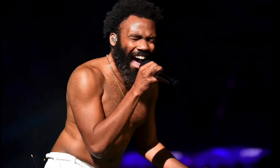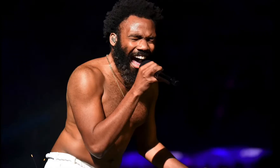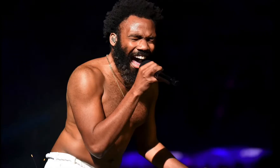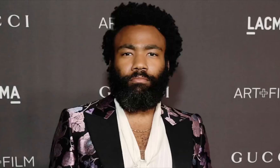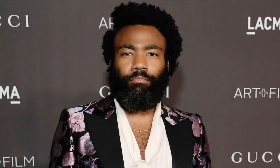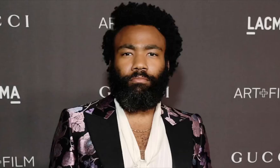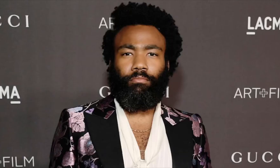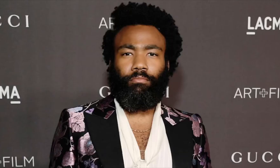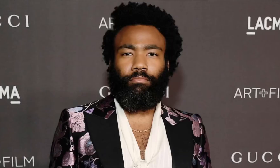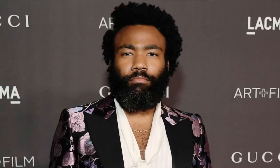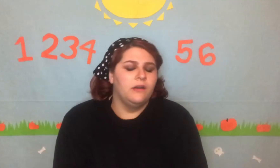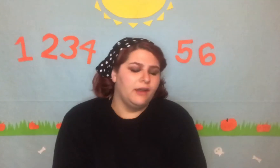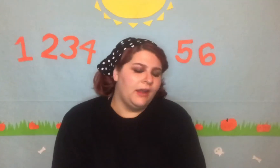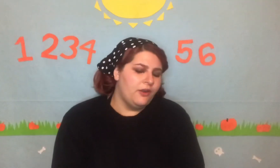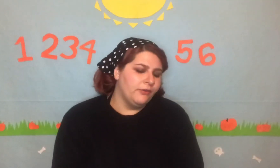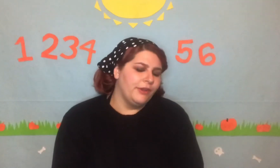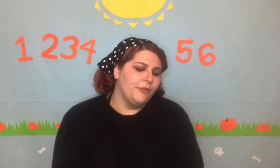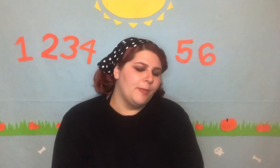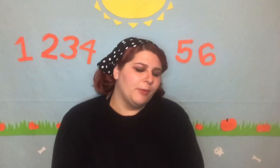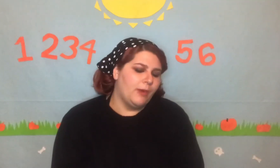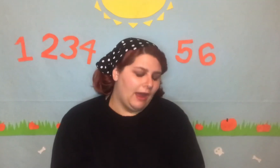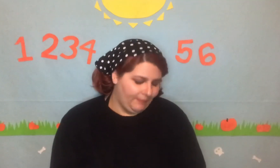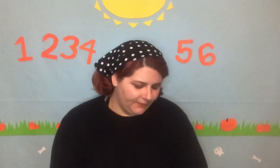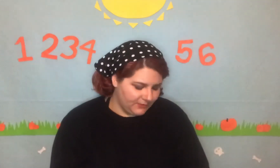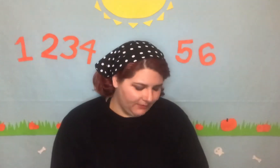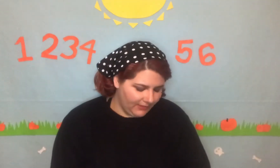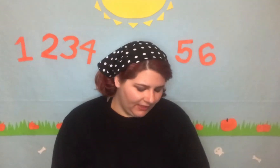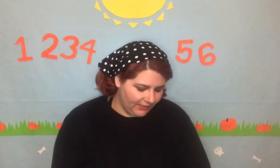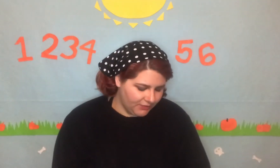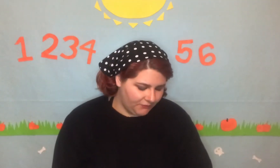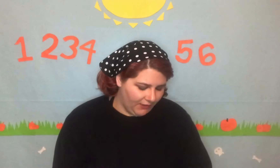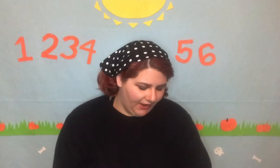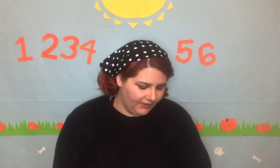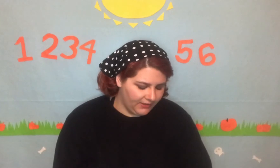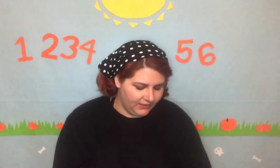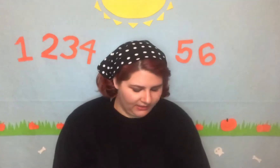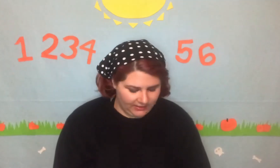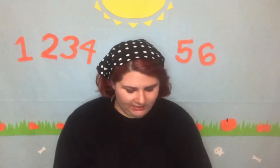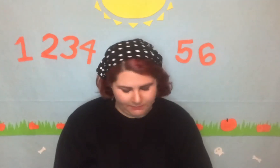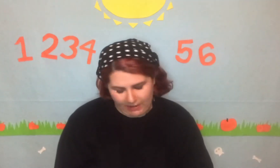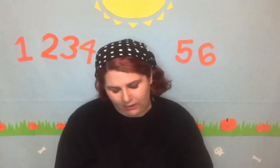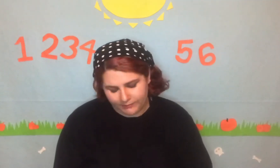bust!" I don't really remember what happens, but like it's fun and he like gets powers,